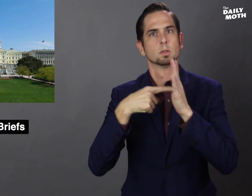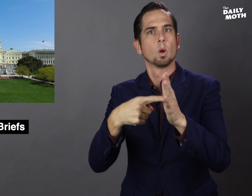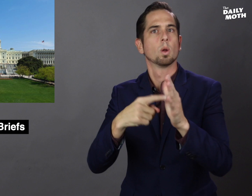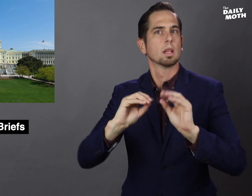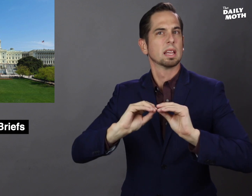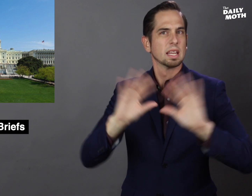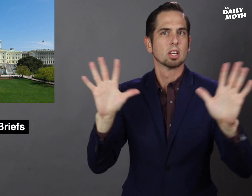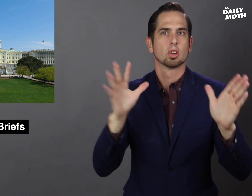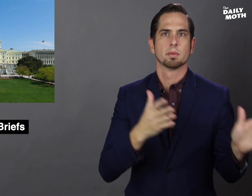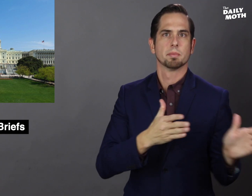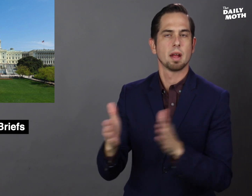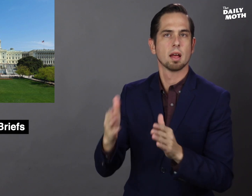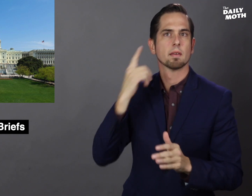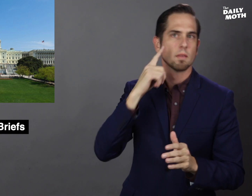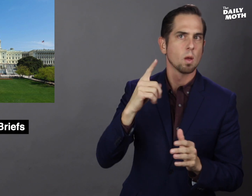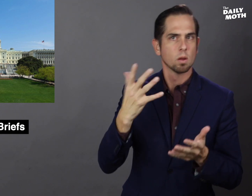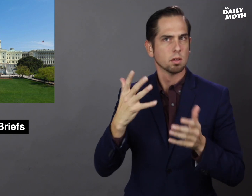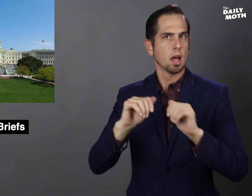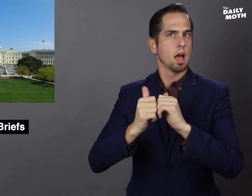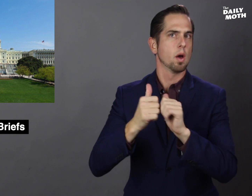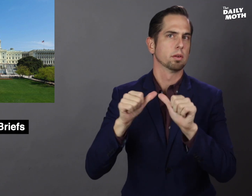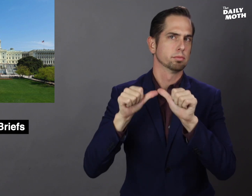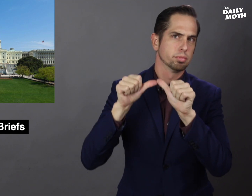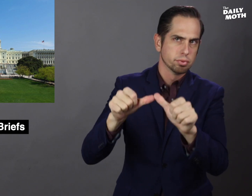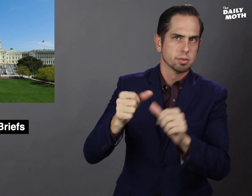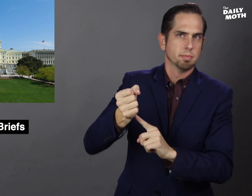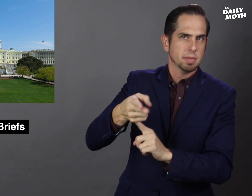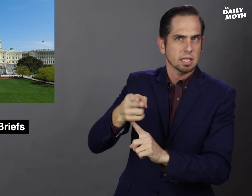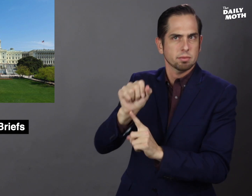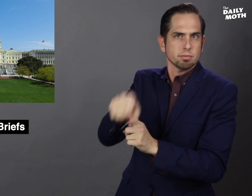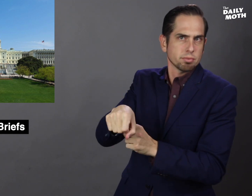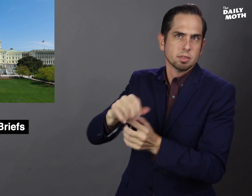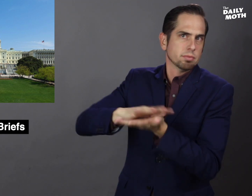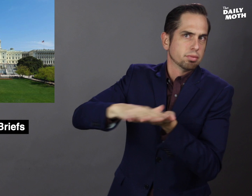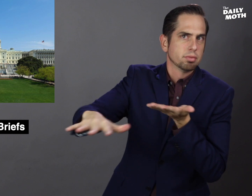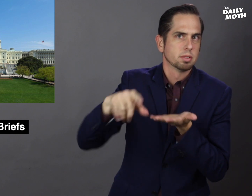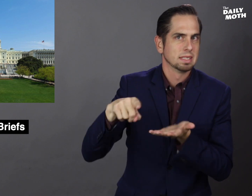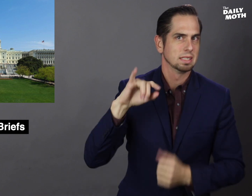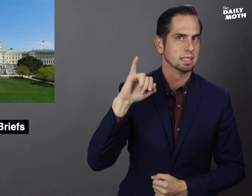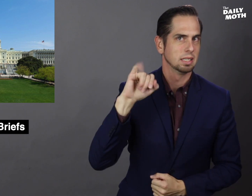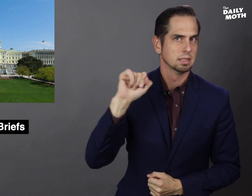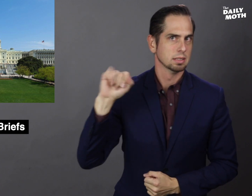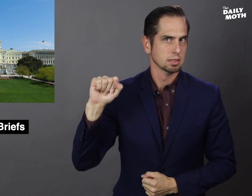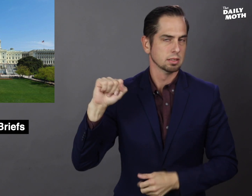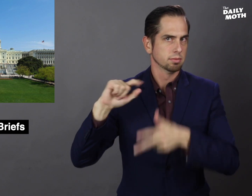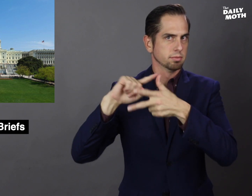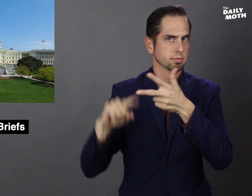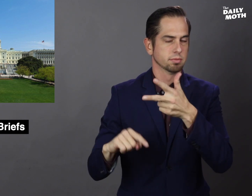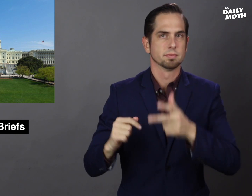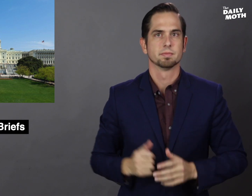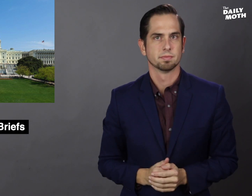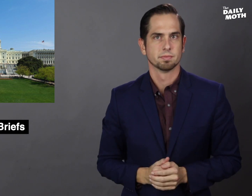show a clear plan for the enduring defeat of ISIS.